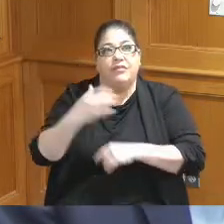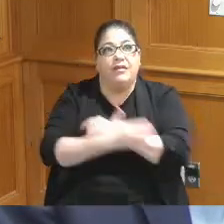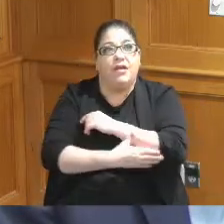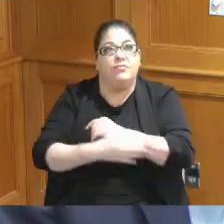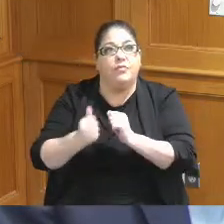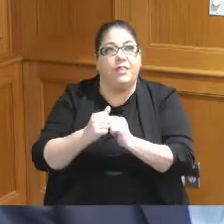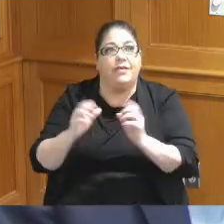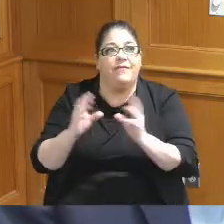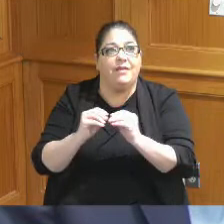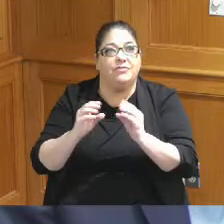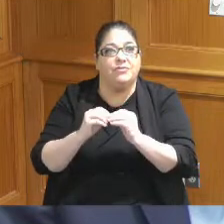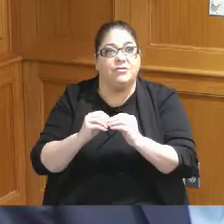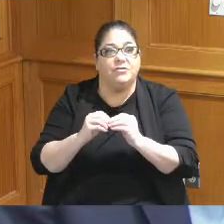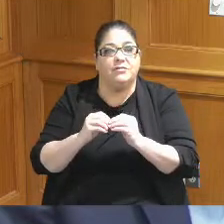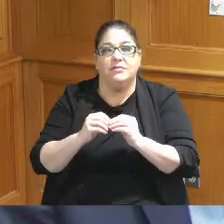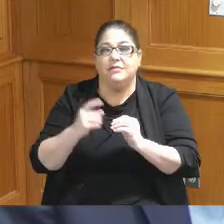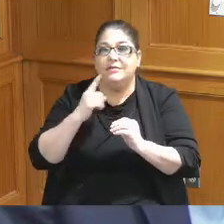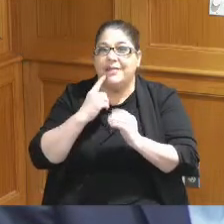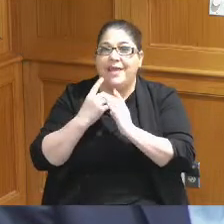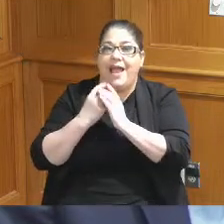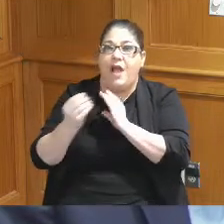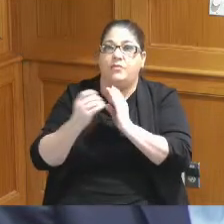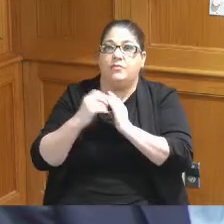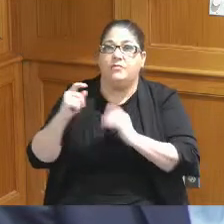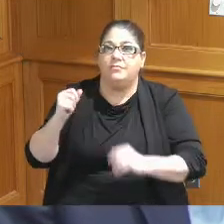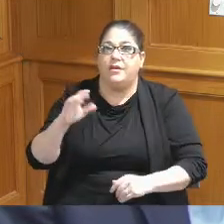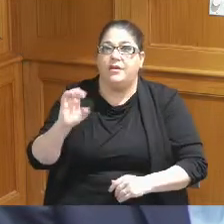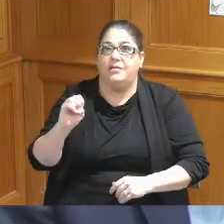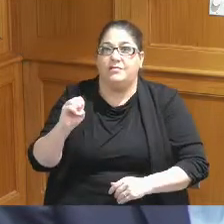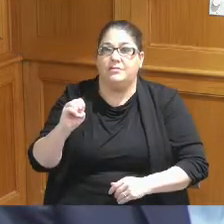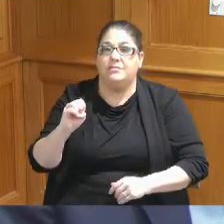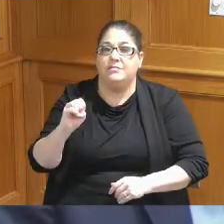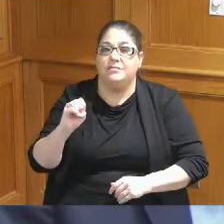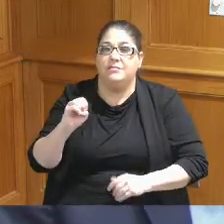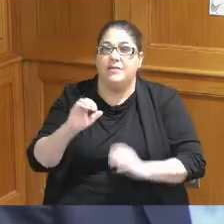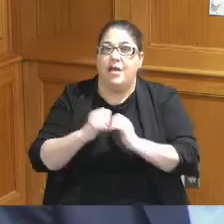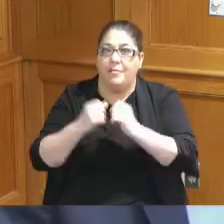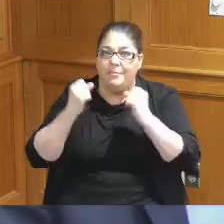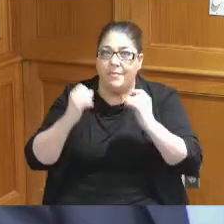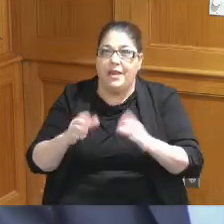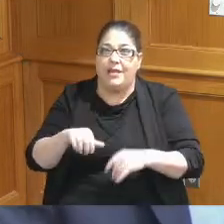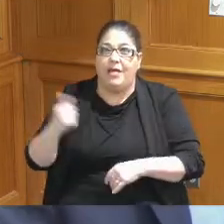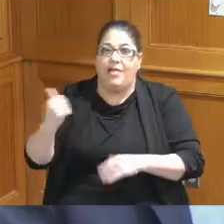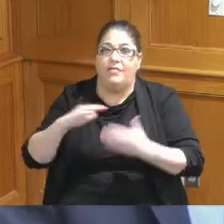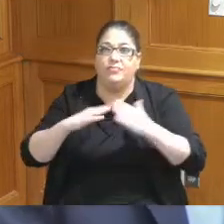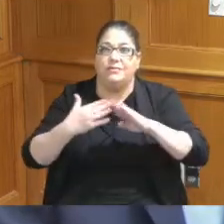was talking about the outdoor space component of this and how so many other cities are now starting